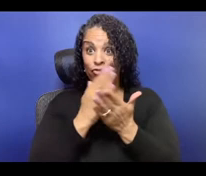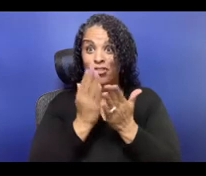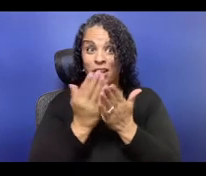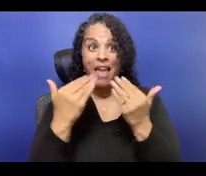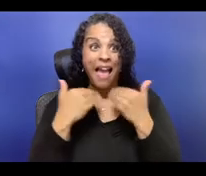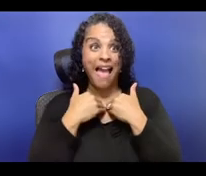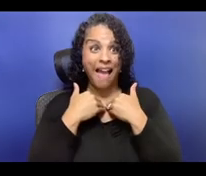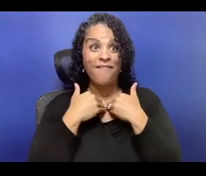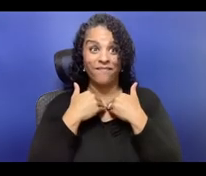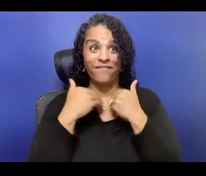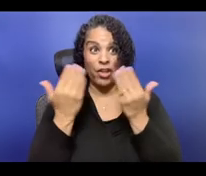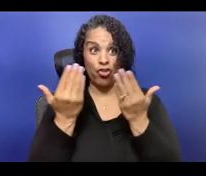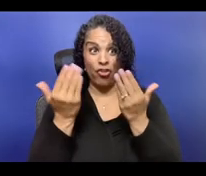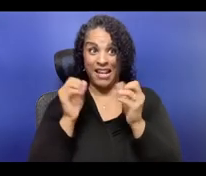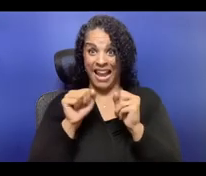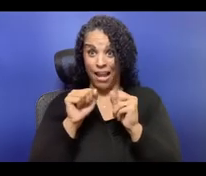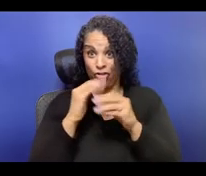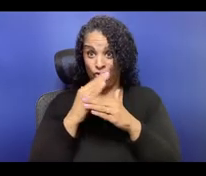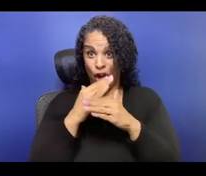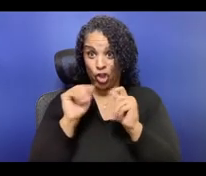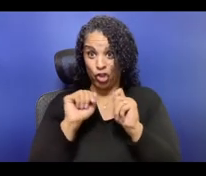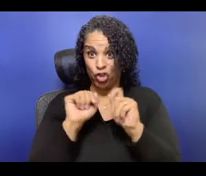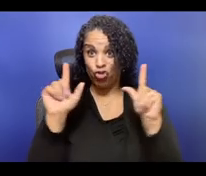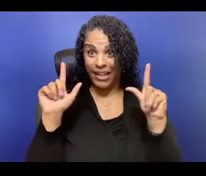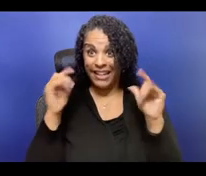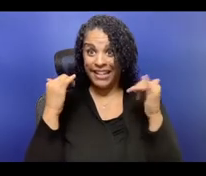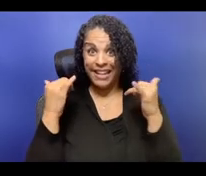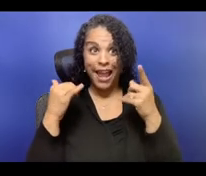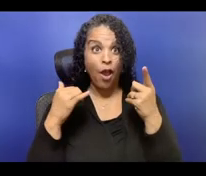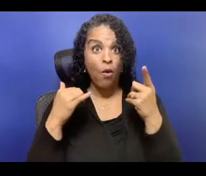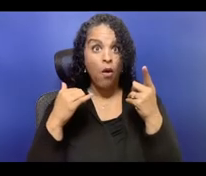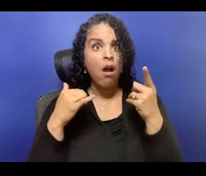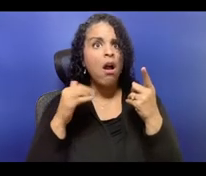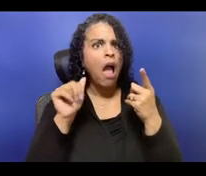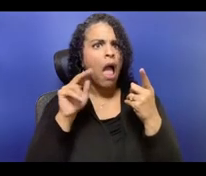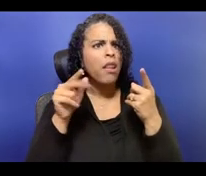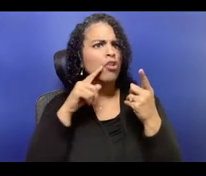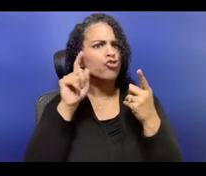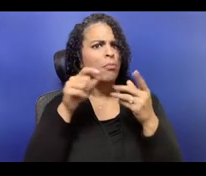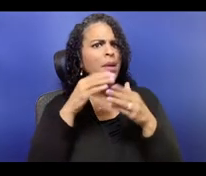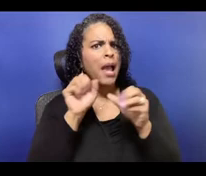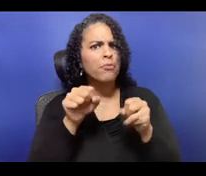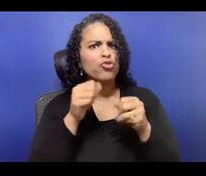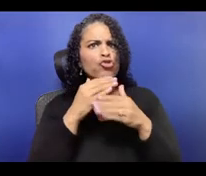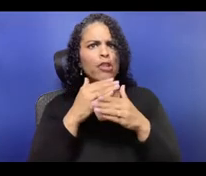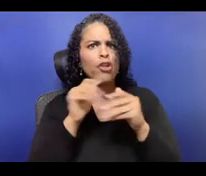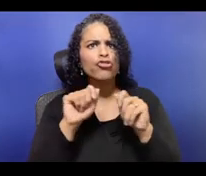of our budget into a line that we didn't know what it would be used for, but we knew it would be used